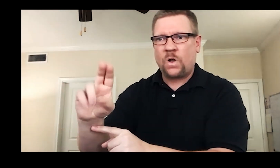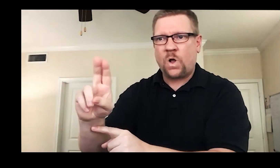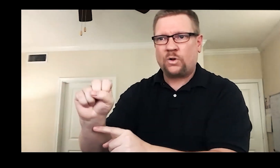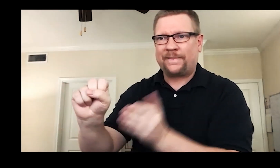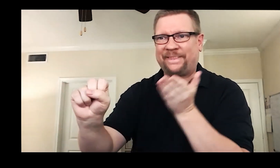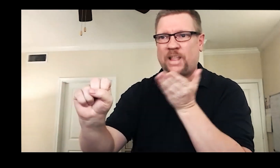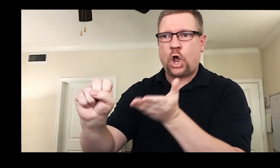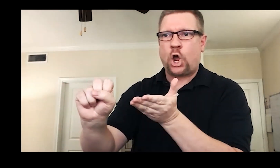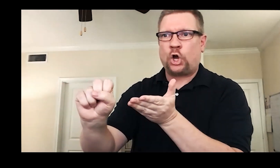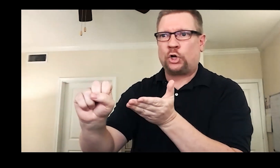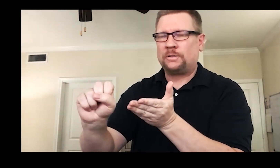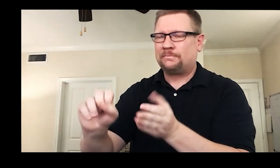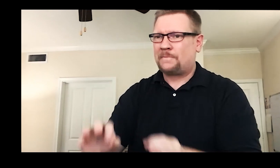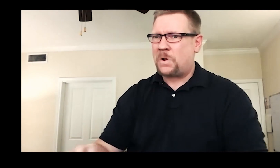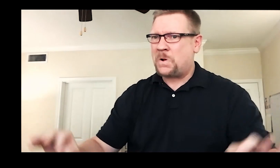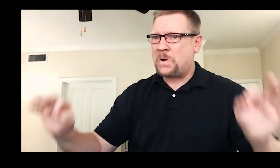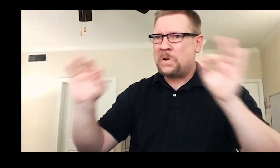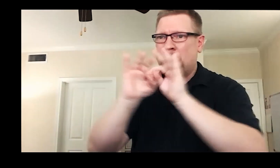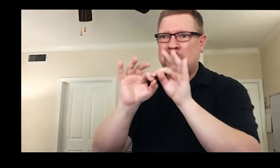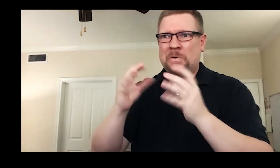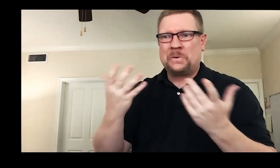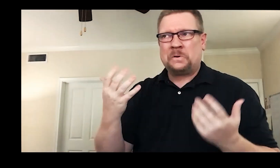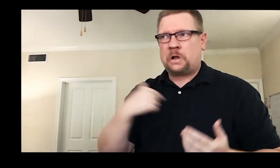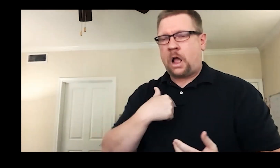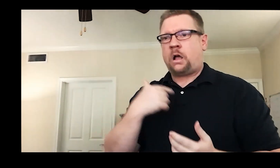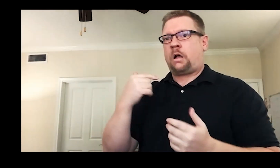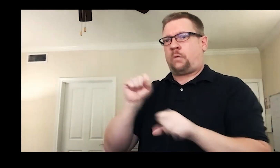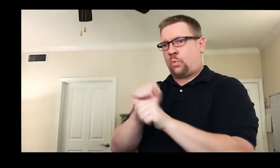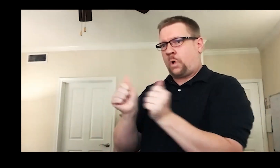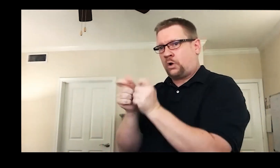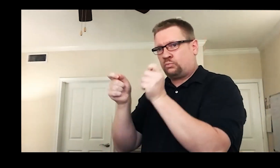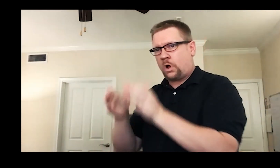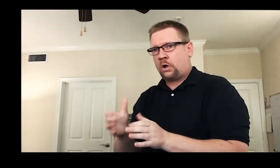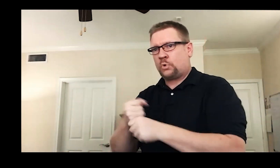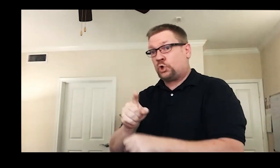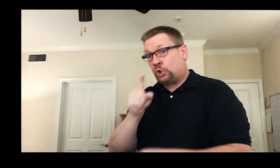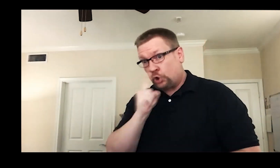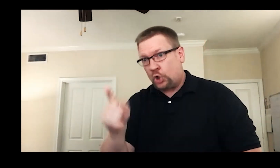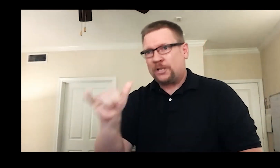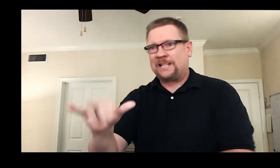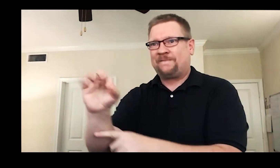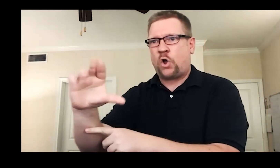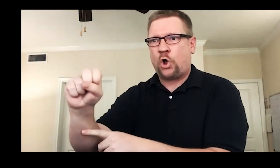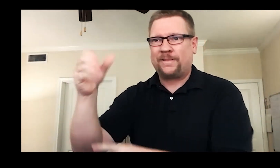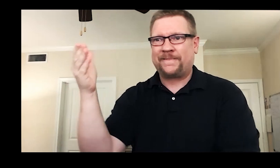on that person or Deaf audience members miss out. It is imperative to create